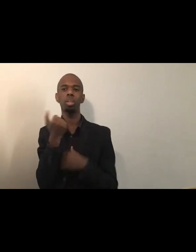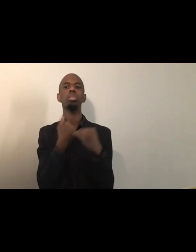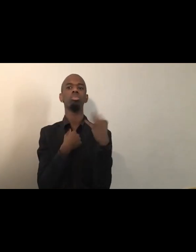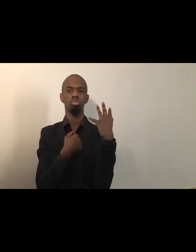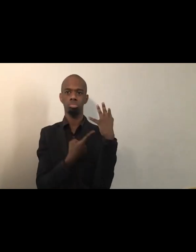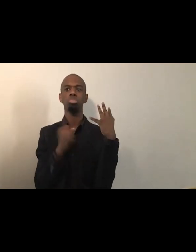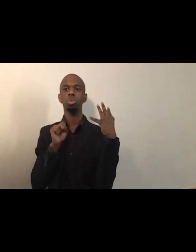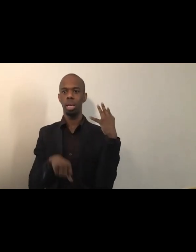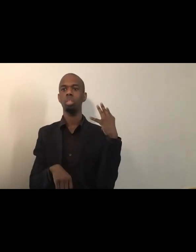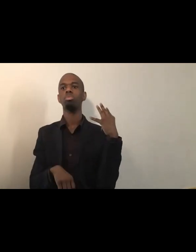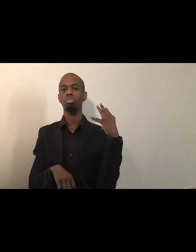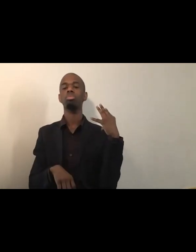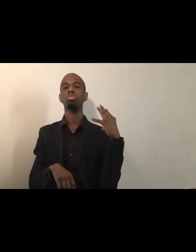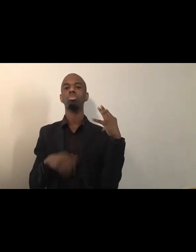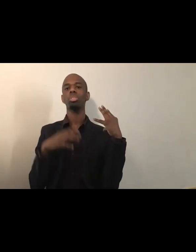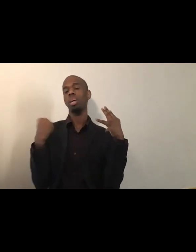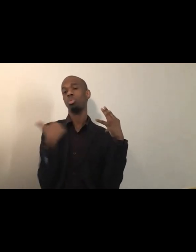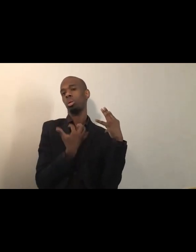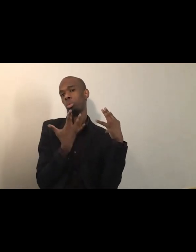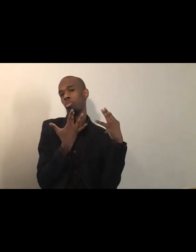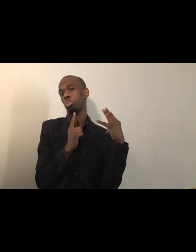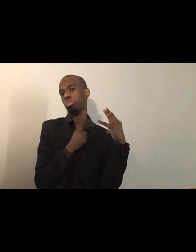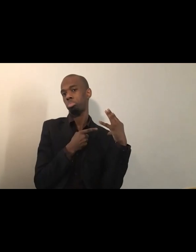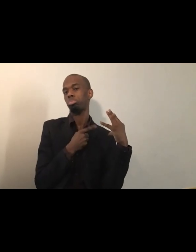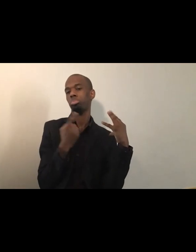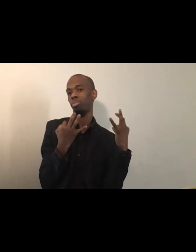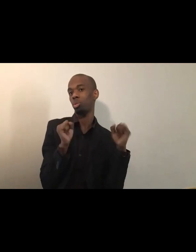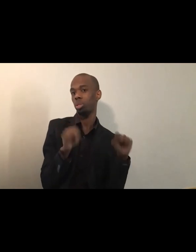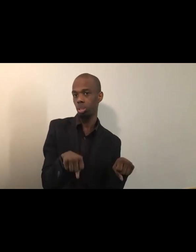And we much prefer the camera, much prefer the camera, so we can feel you.